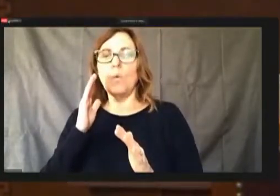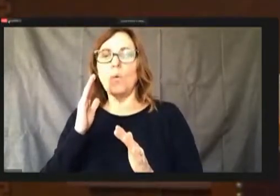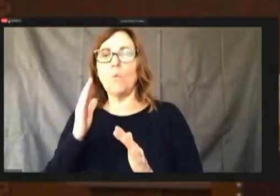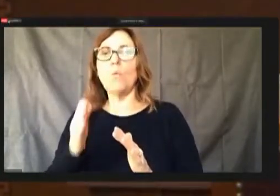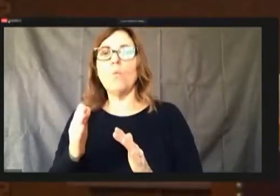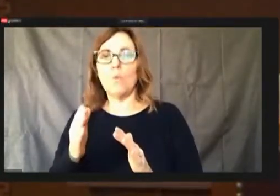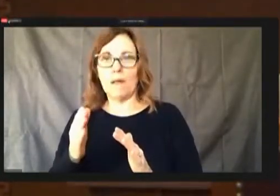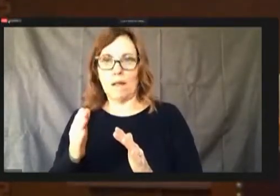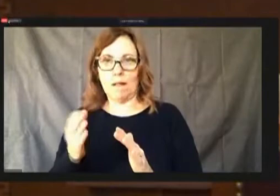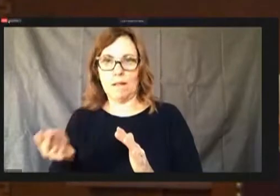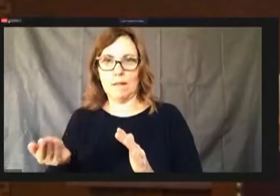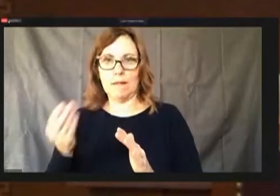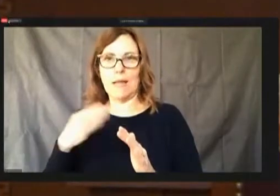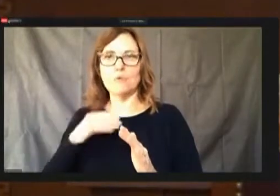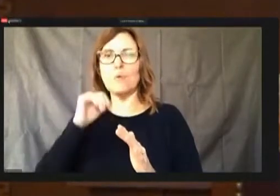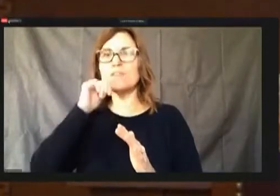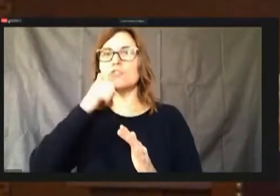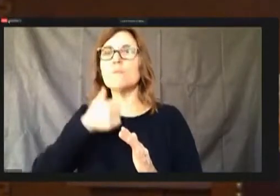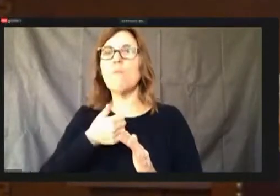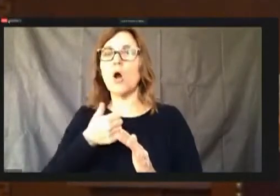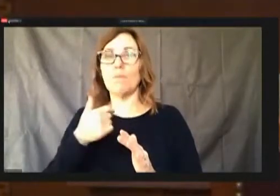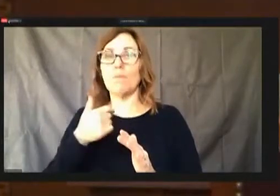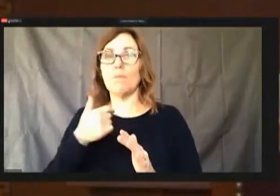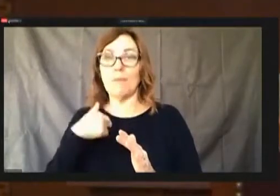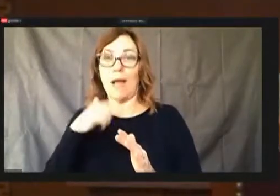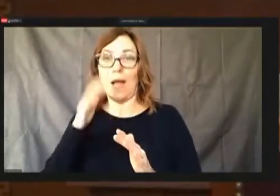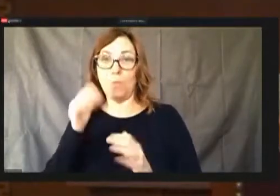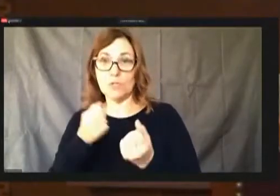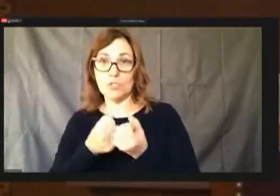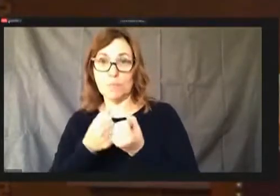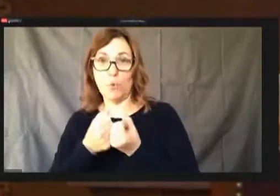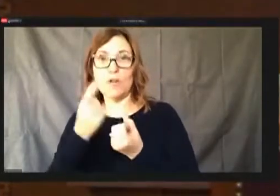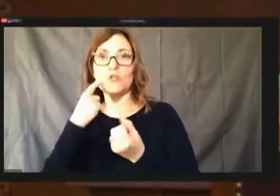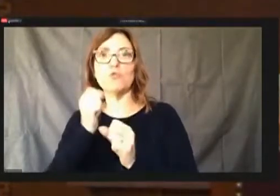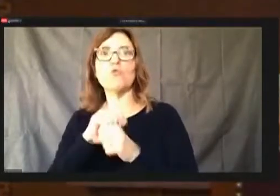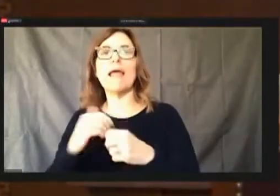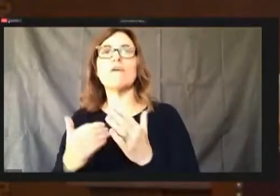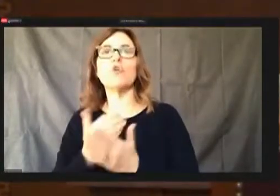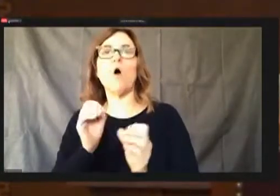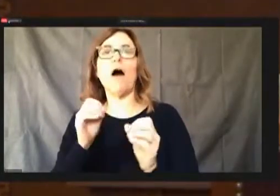To create the new offices, it is in the budget arm, it doesn't.